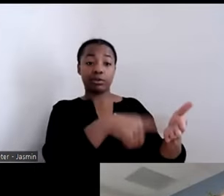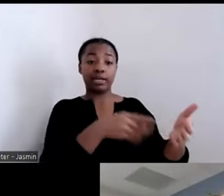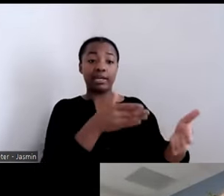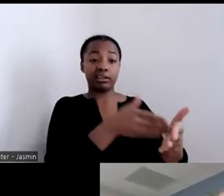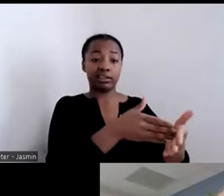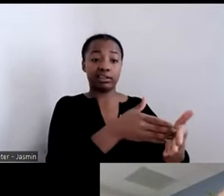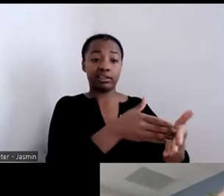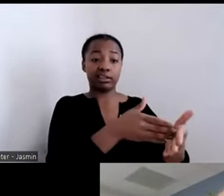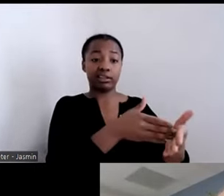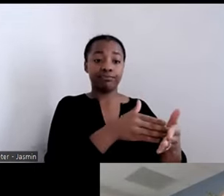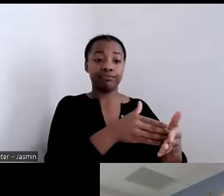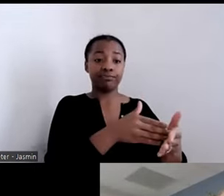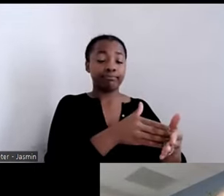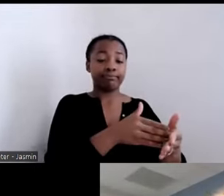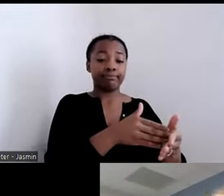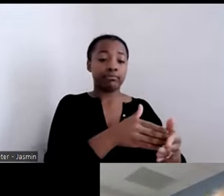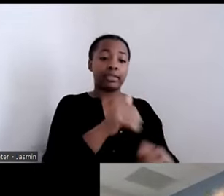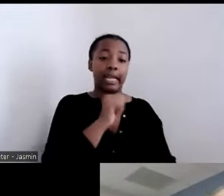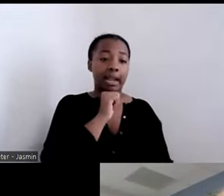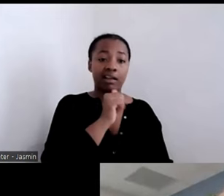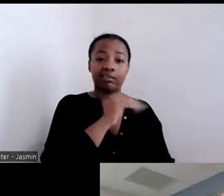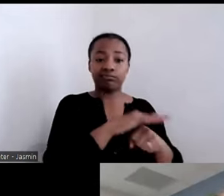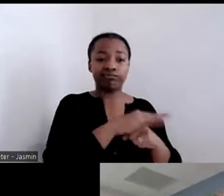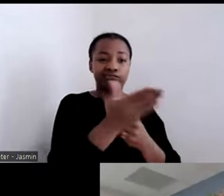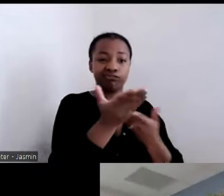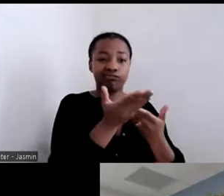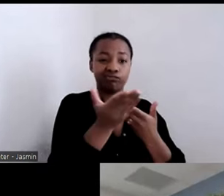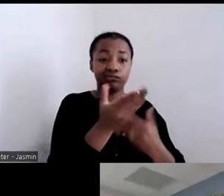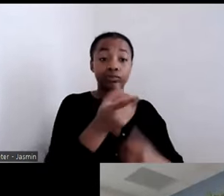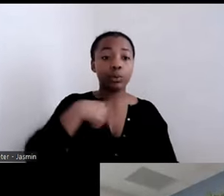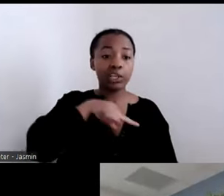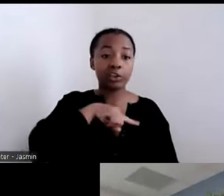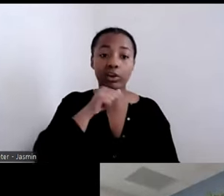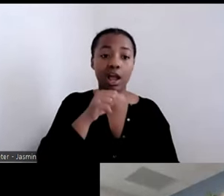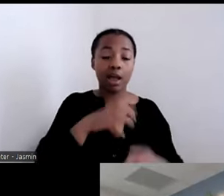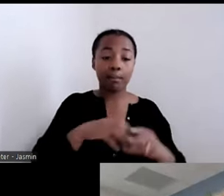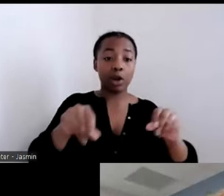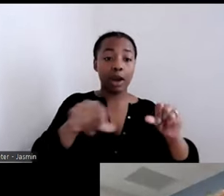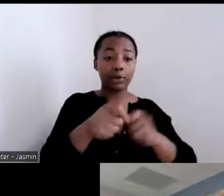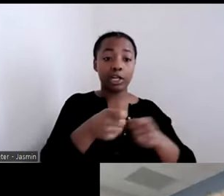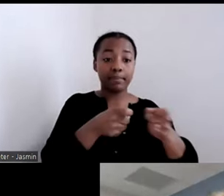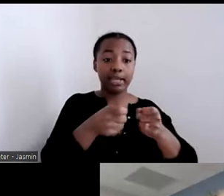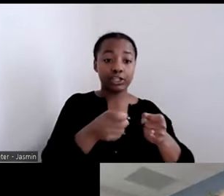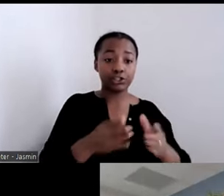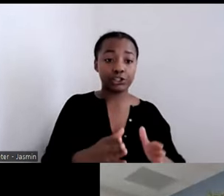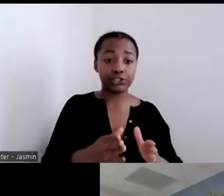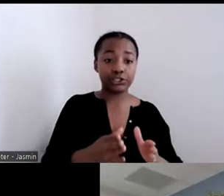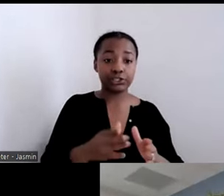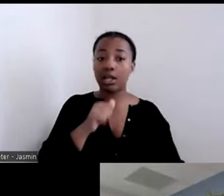not developers, we are not property managers, we’re not landlords, we do not buy property. That would never be a business